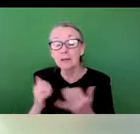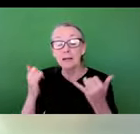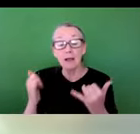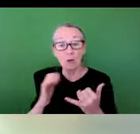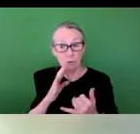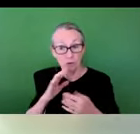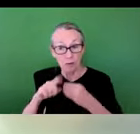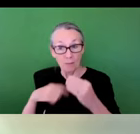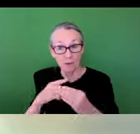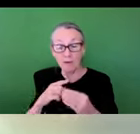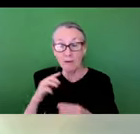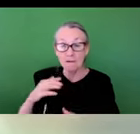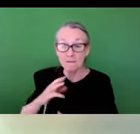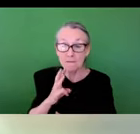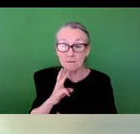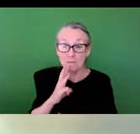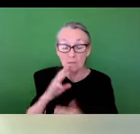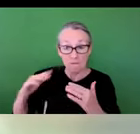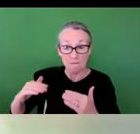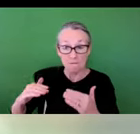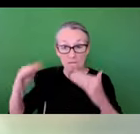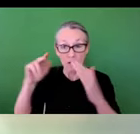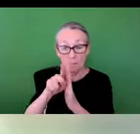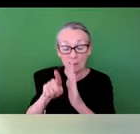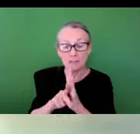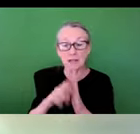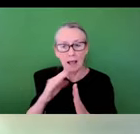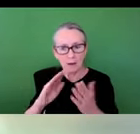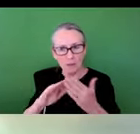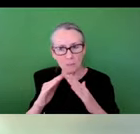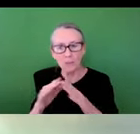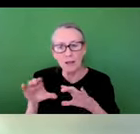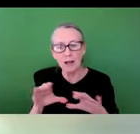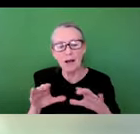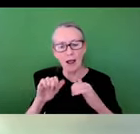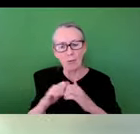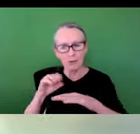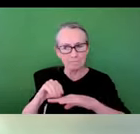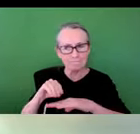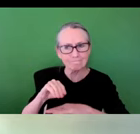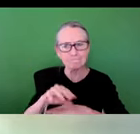we will investigate the far-reaching effects that flooding can have on communities, to further understand how